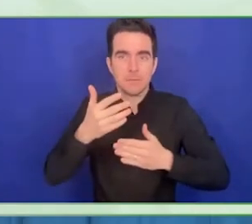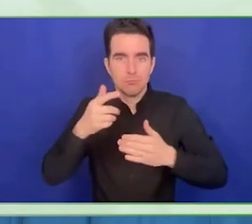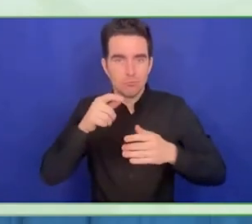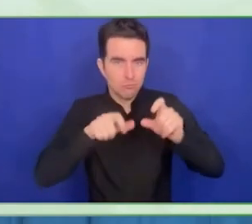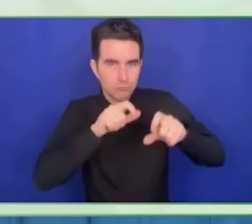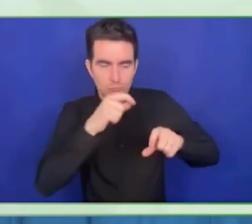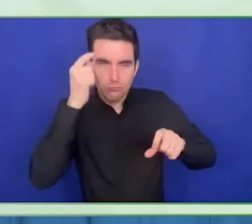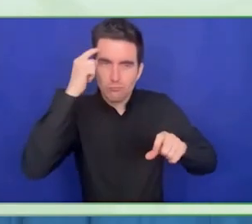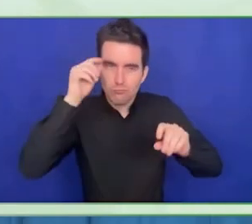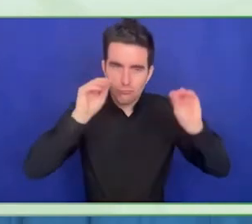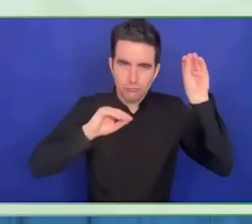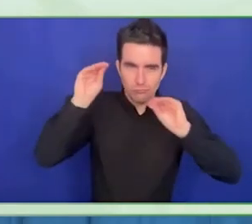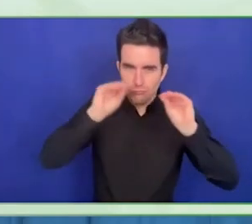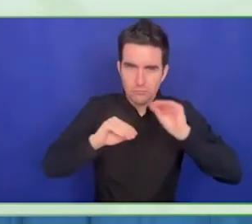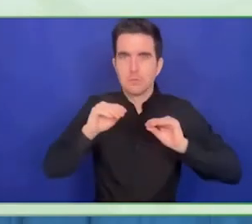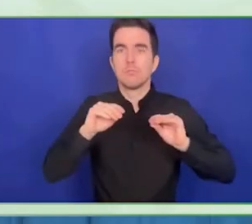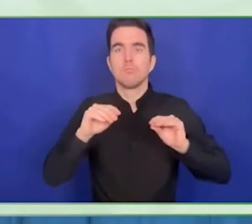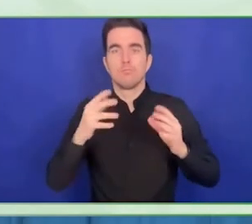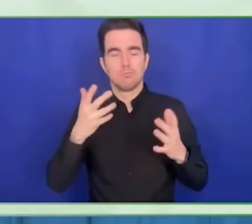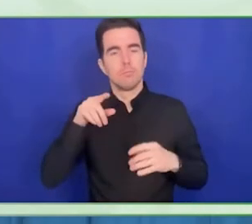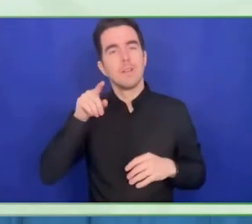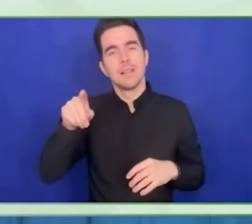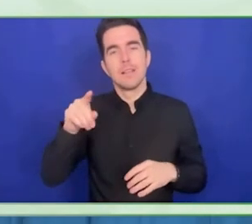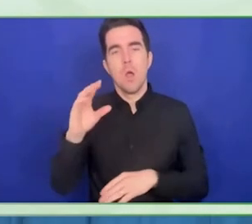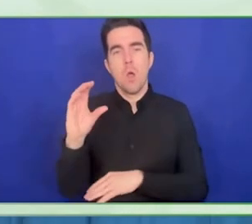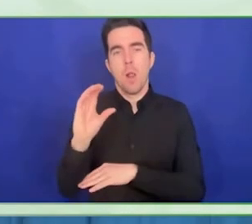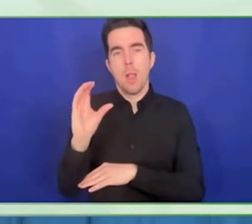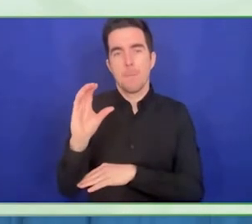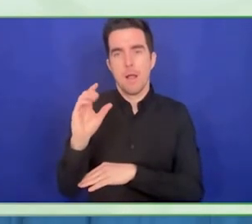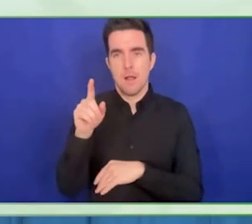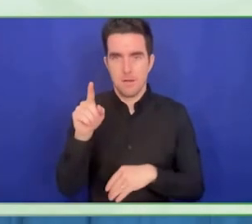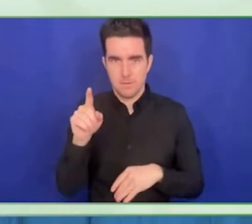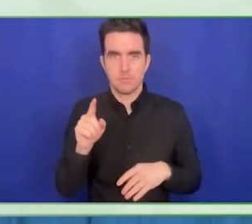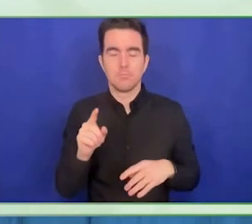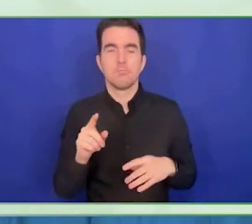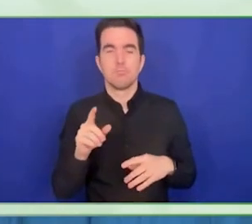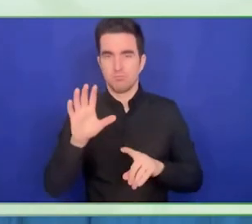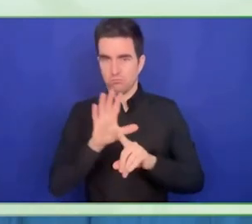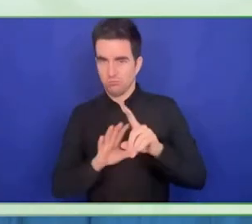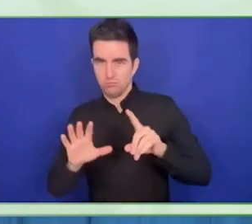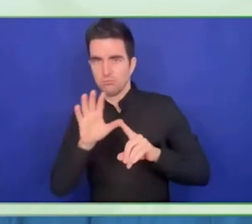what other colleagues said, let me give you two ideas.